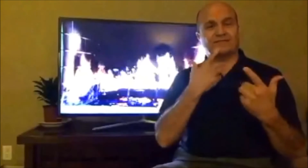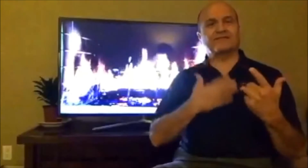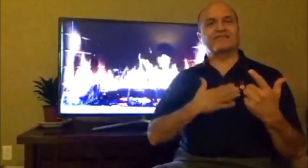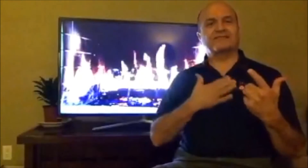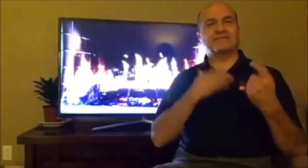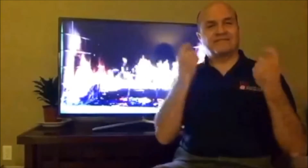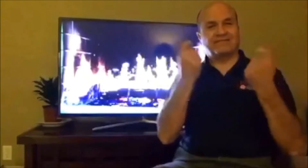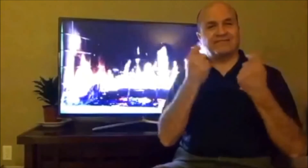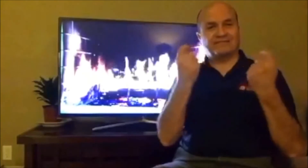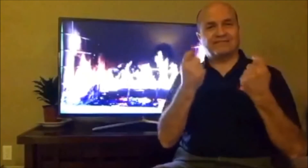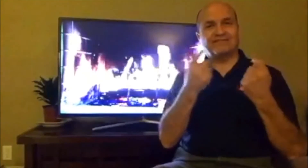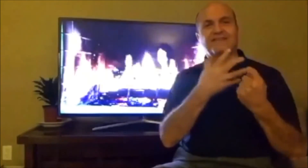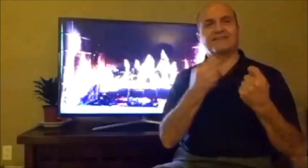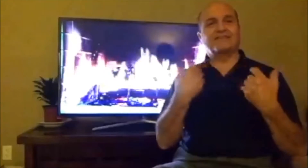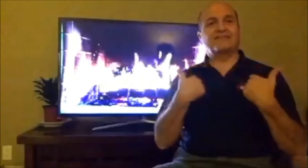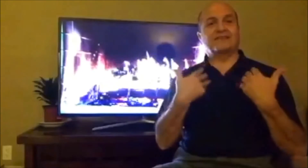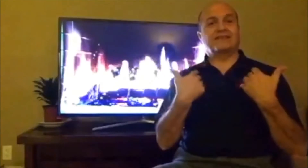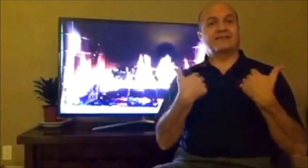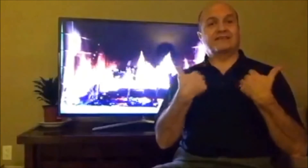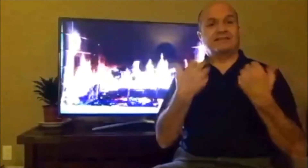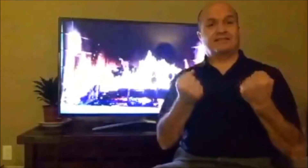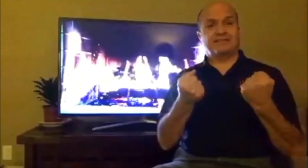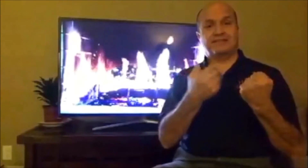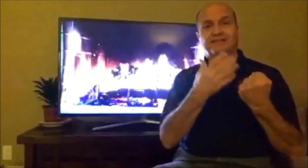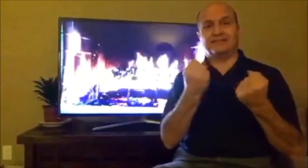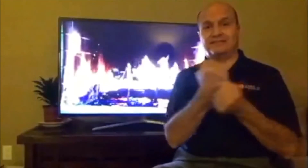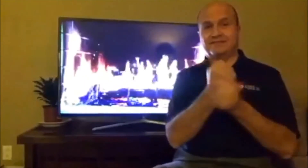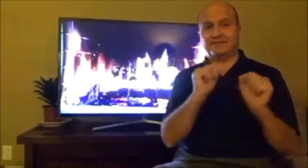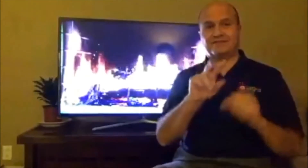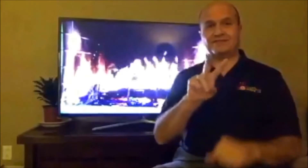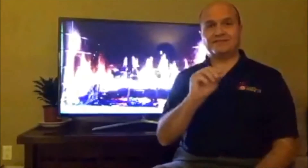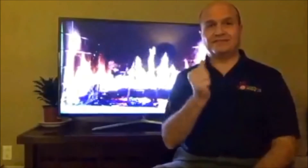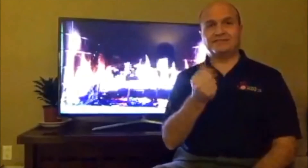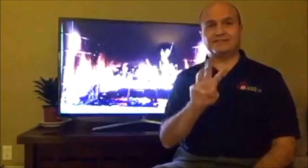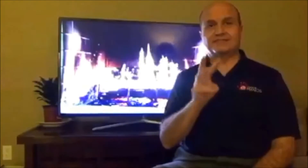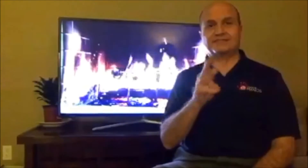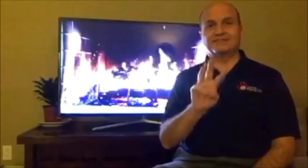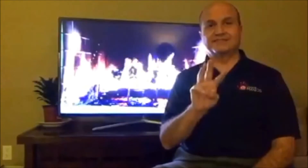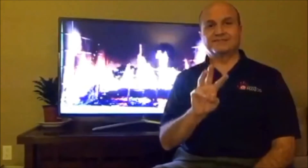¡Felices Fiestas! Happy Holidays! Have a healthy and safe 2016! Que tengan un 2016 llenos de salud y seguridad!